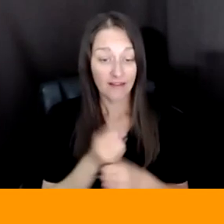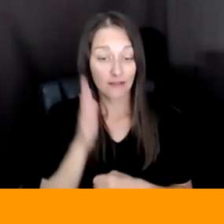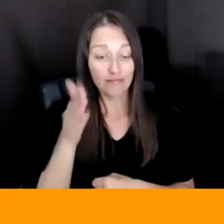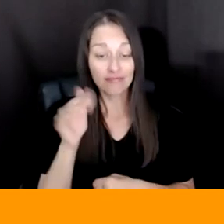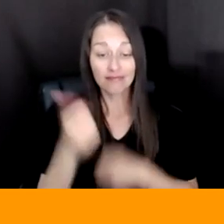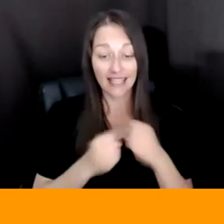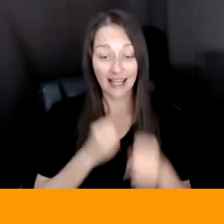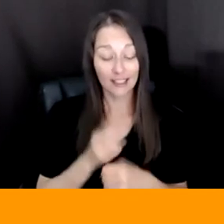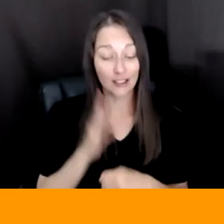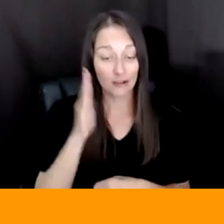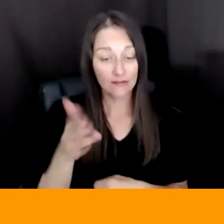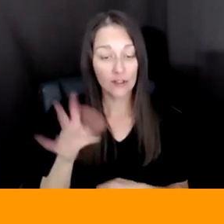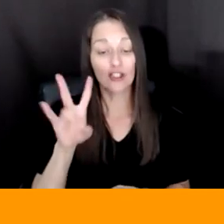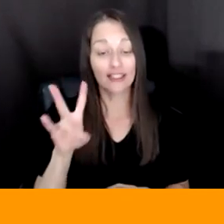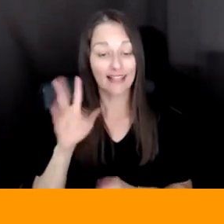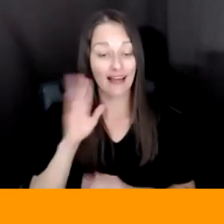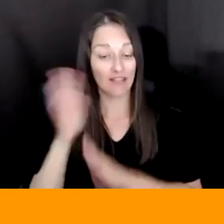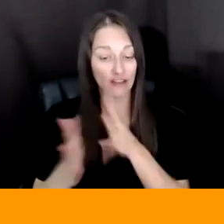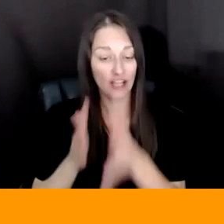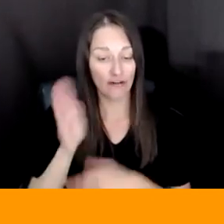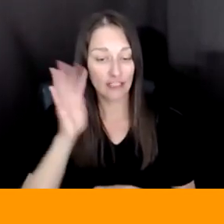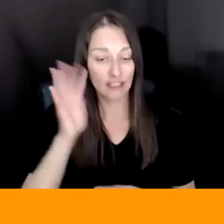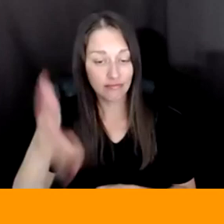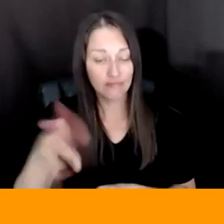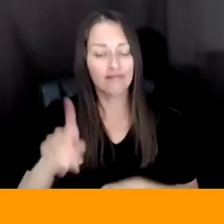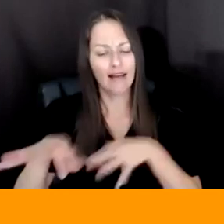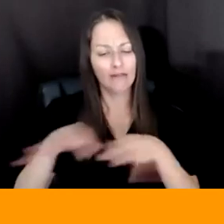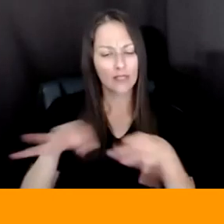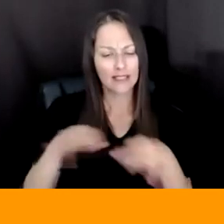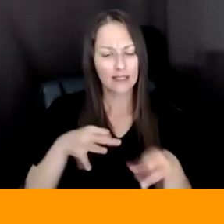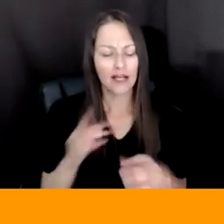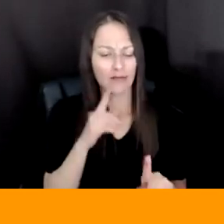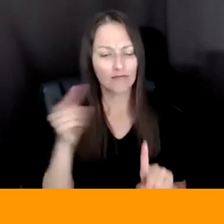EXPLAINING TO SOMEONE WELL WHAT WERE YOU TRYING TO DO WITH THIS WEB-BASED ART IN SEVEN GENERATIONS